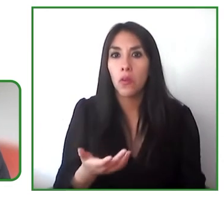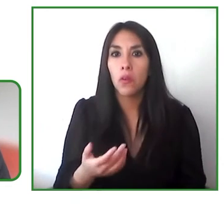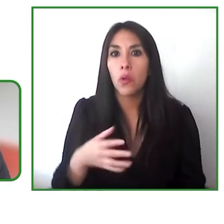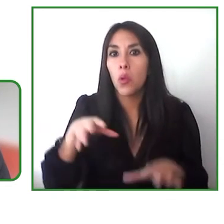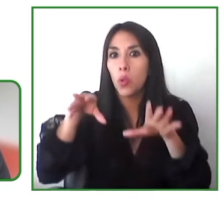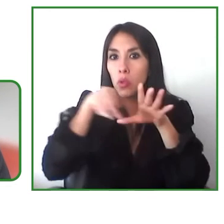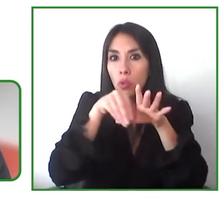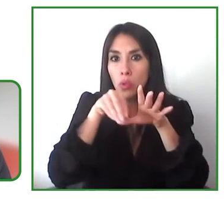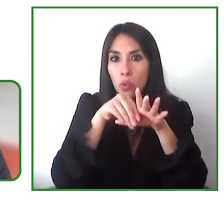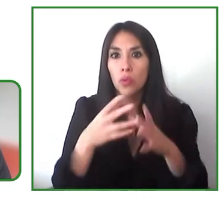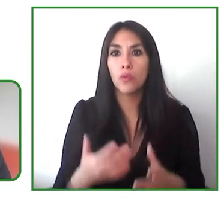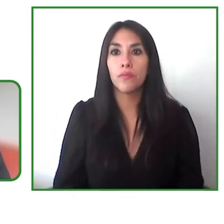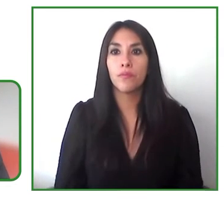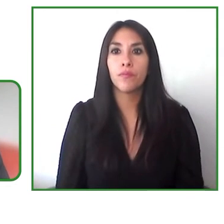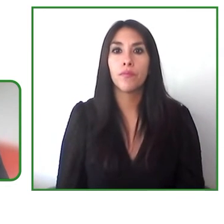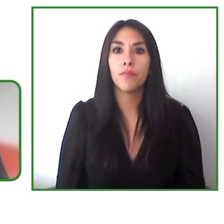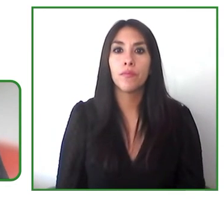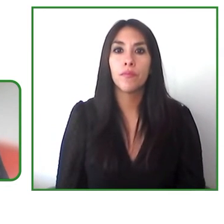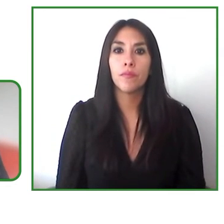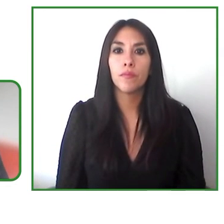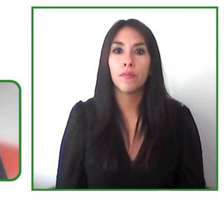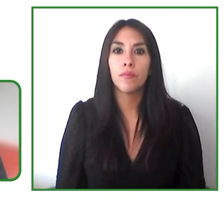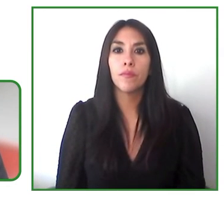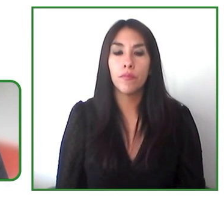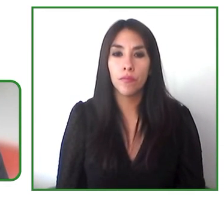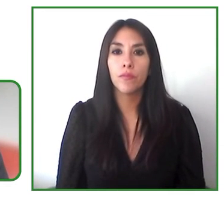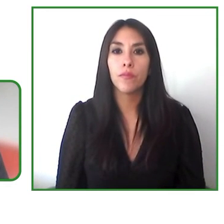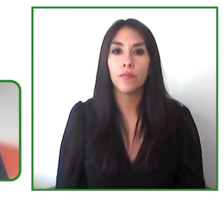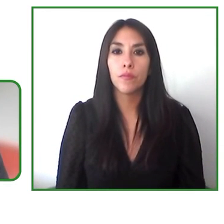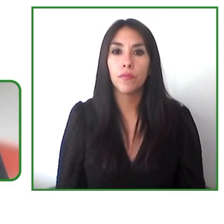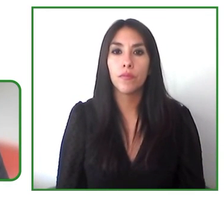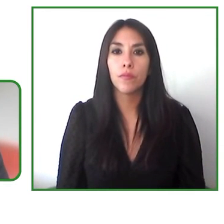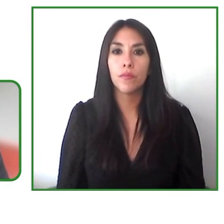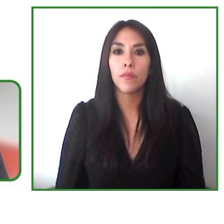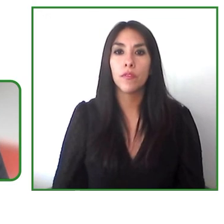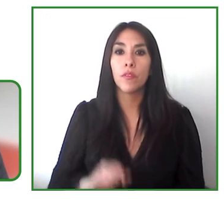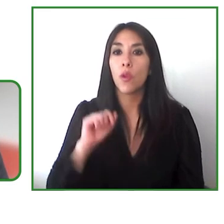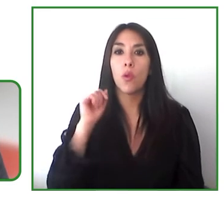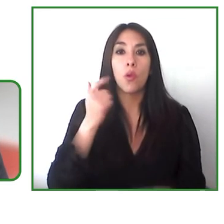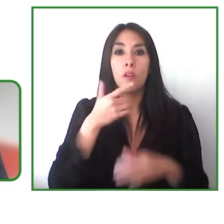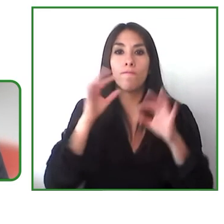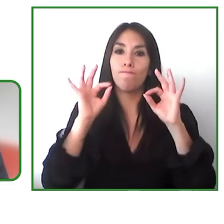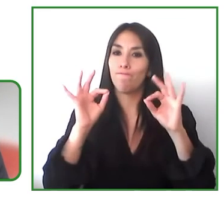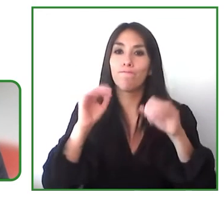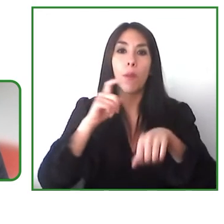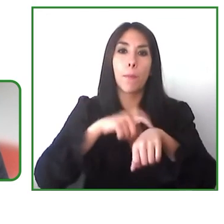that purpose and that nothing for us without us thank you for being with